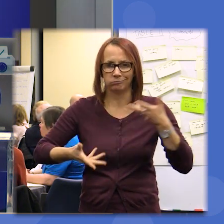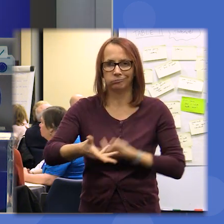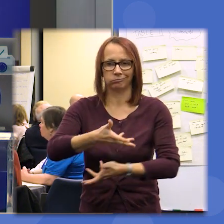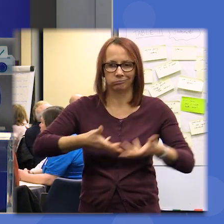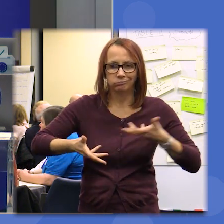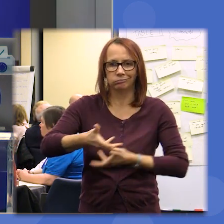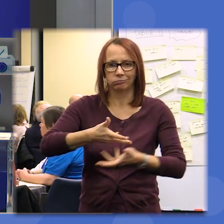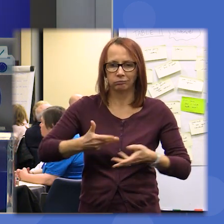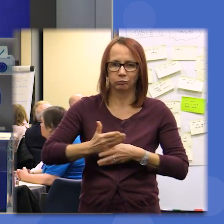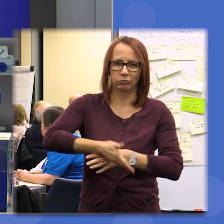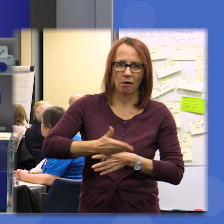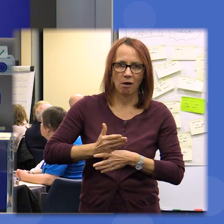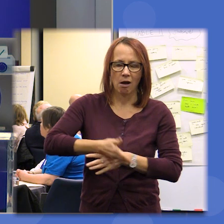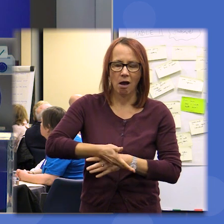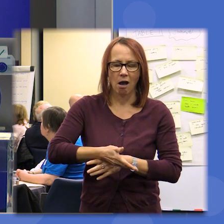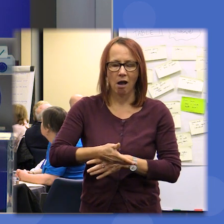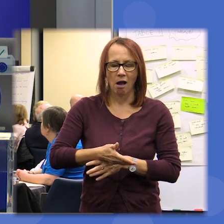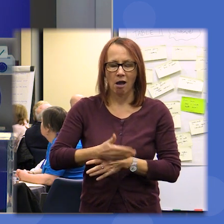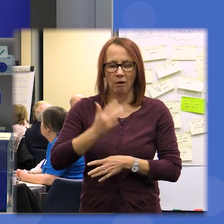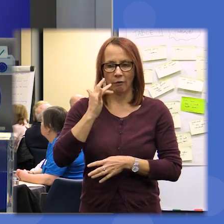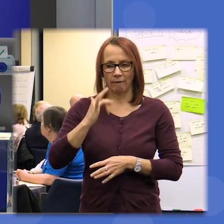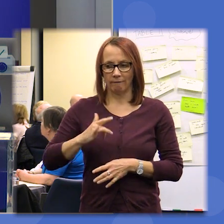feel that the the building blocks have taken to that point where we could